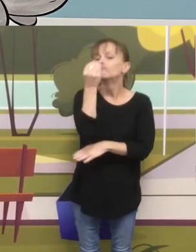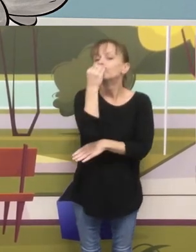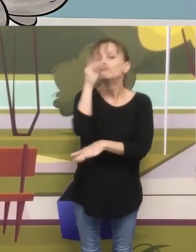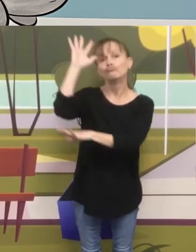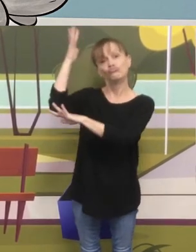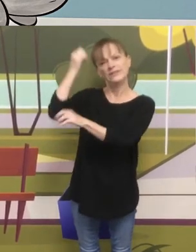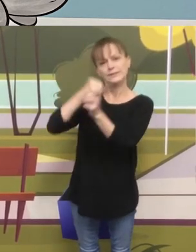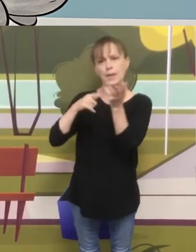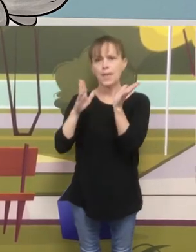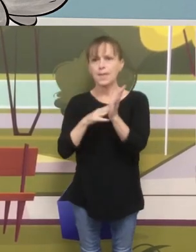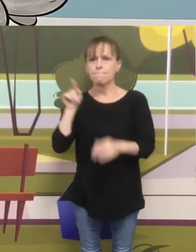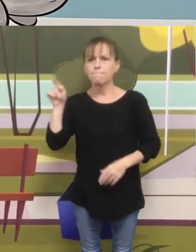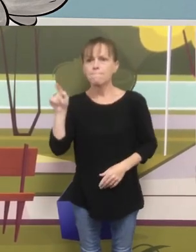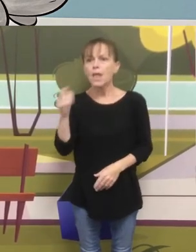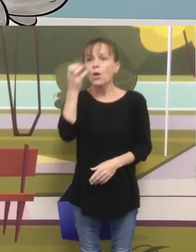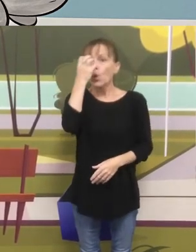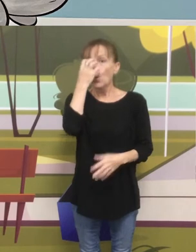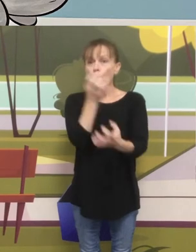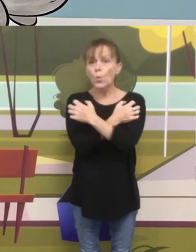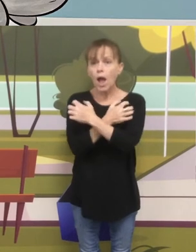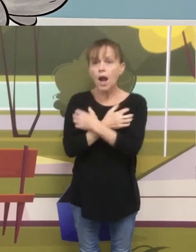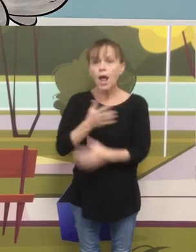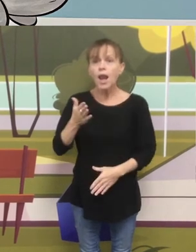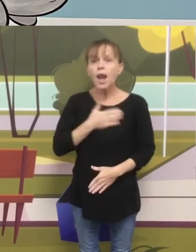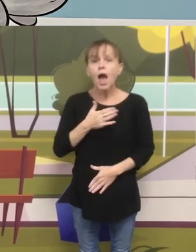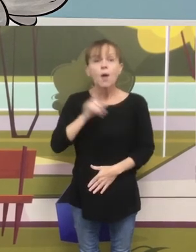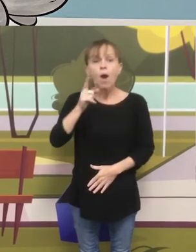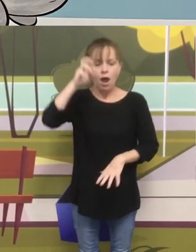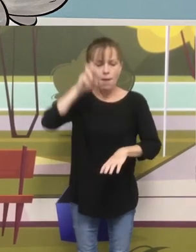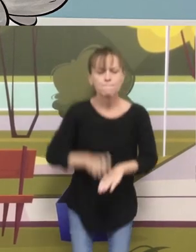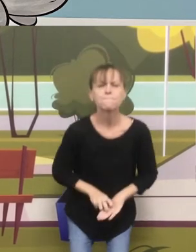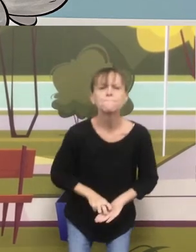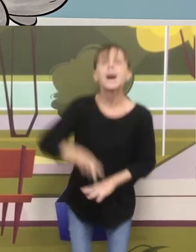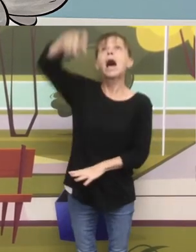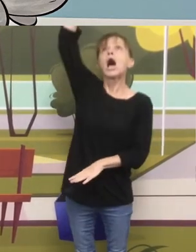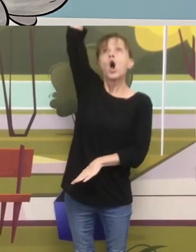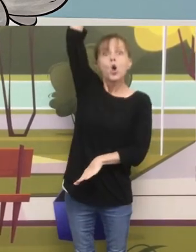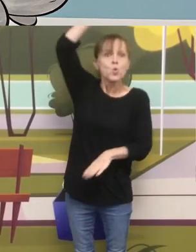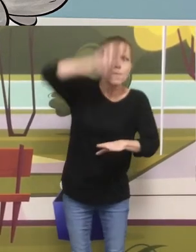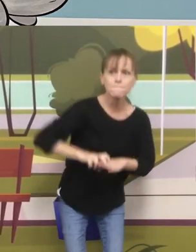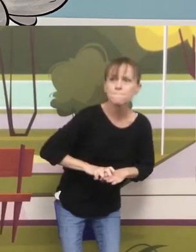koalas like to bounce up high, they flap their wings like birds and fly.